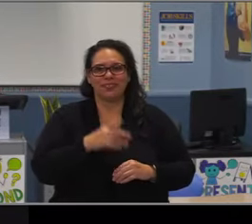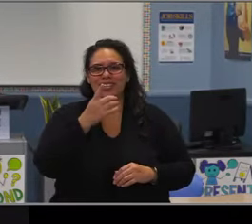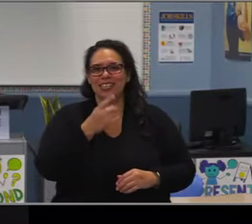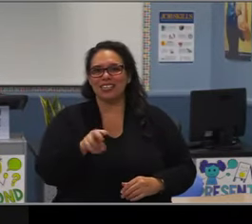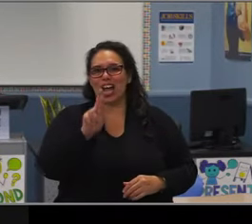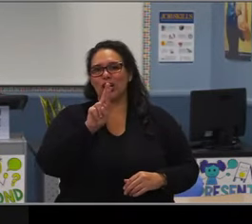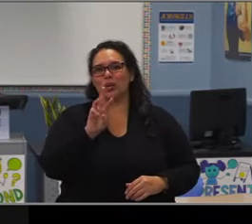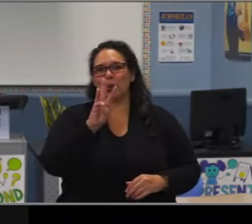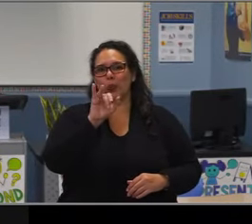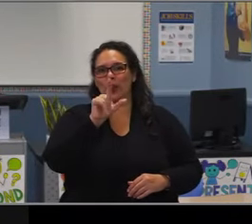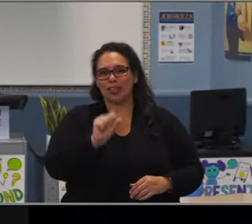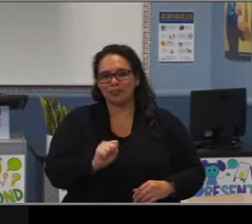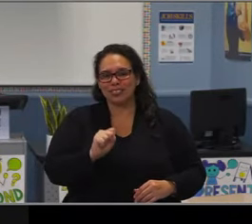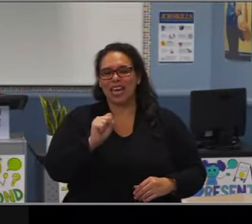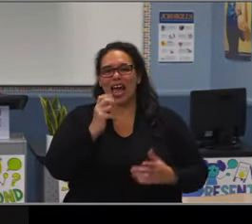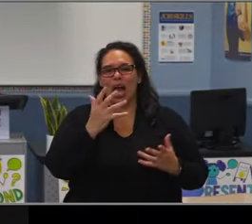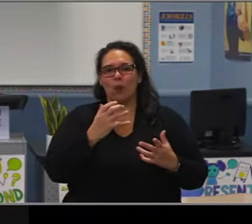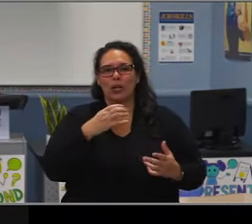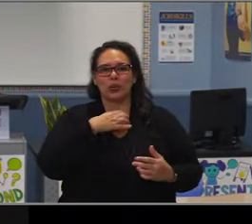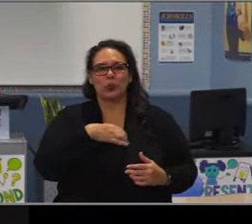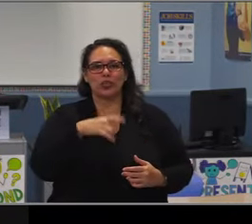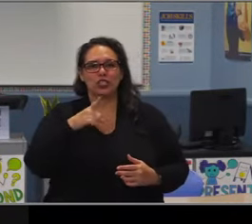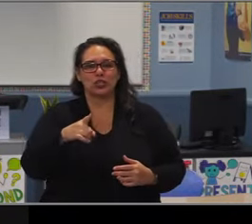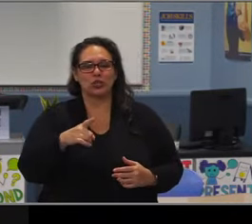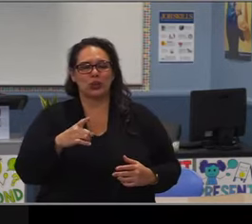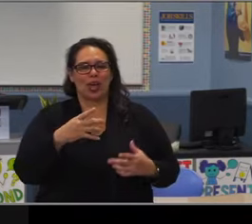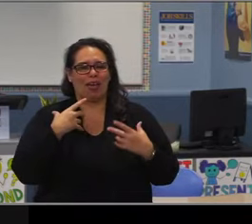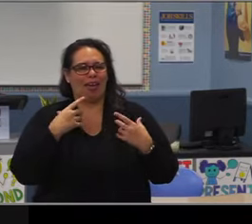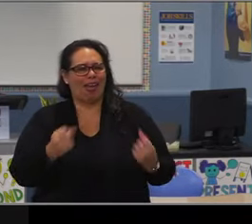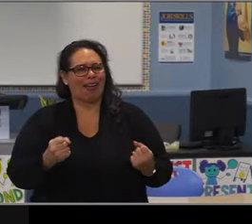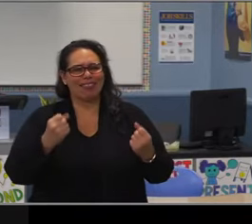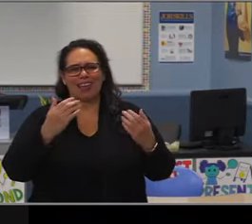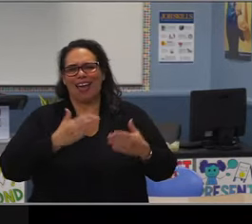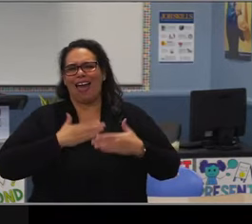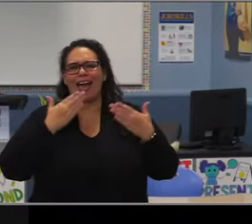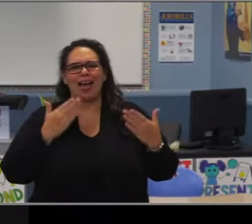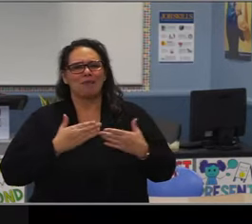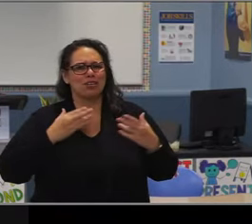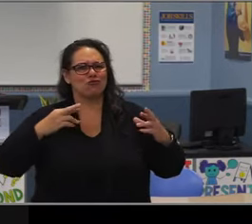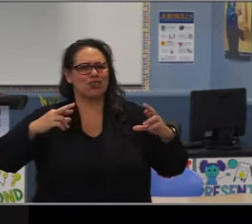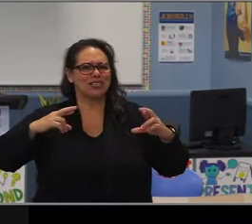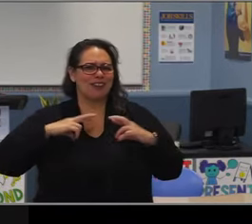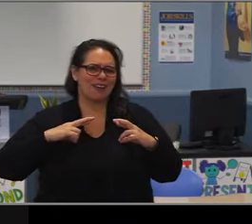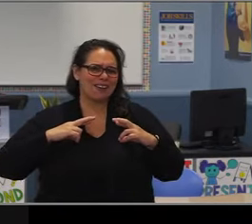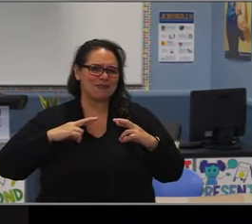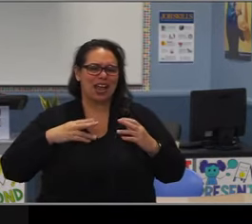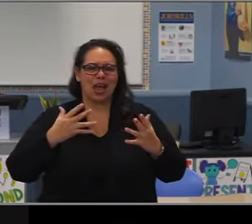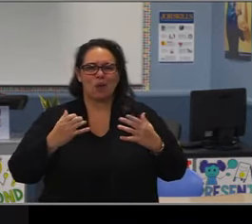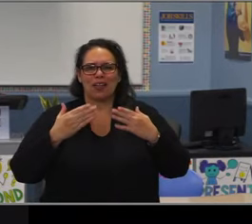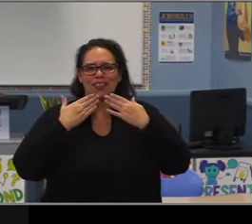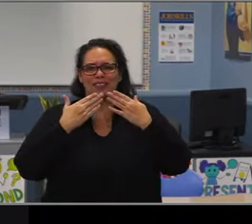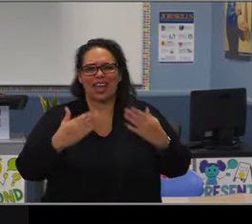Thank you, and enjoy your retirement. Dr. Williams. Thank you for your 16 years of service on the board of education